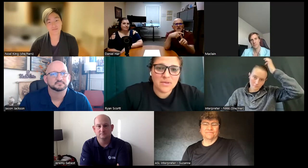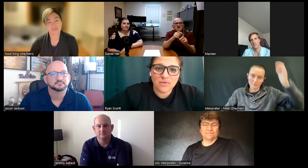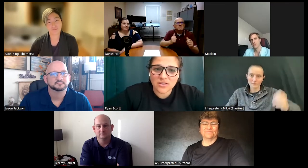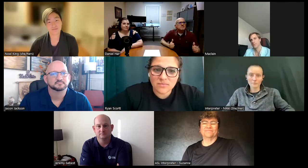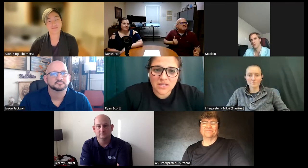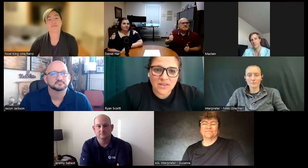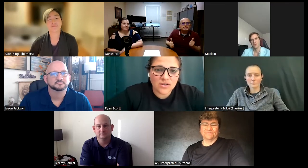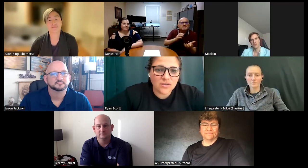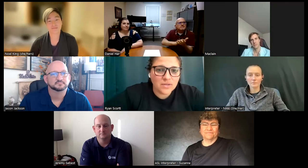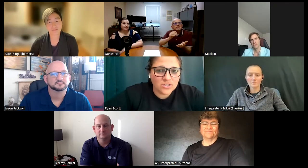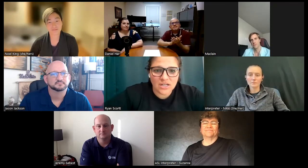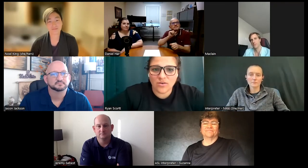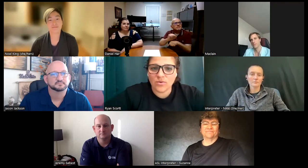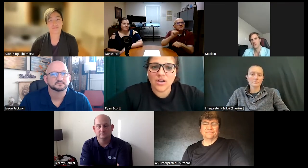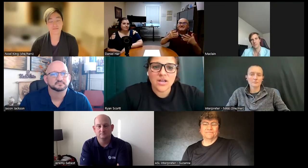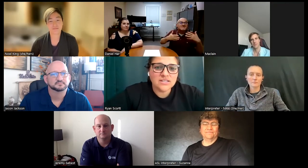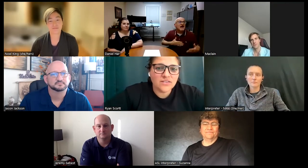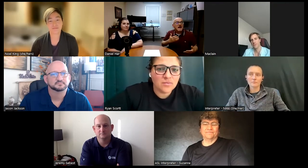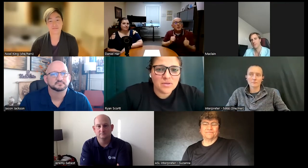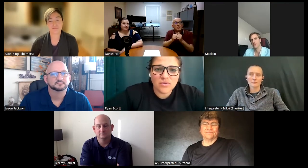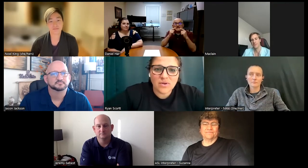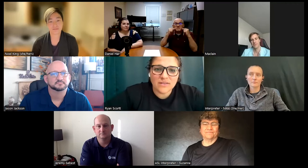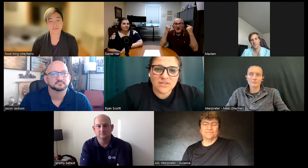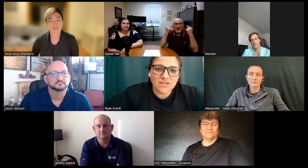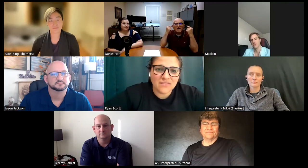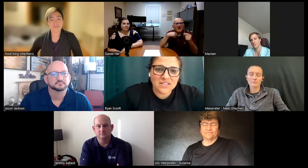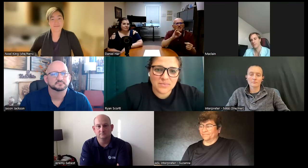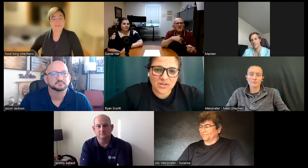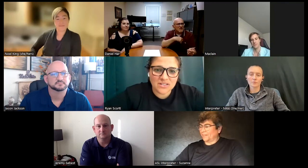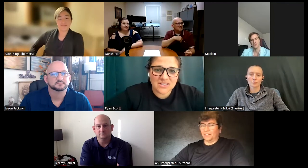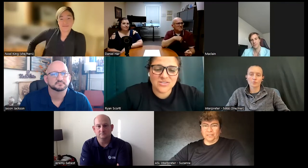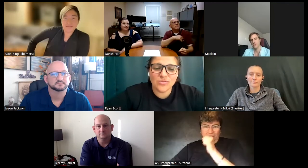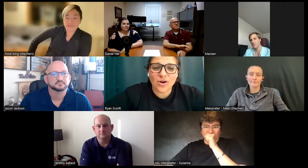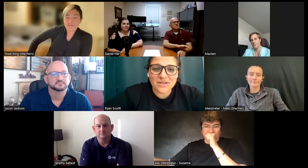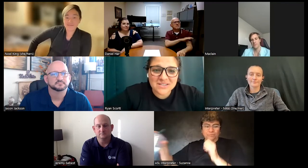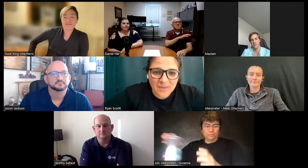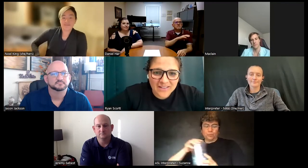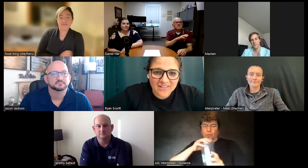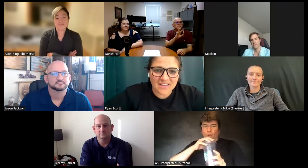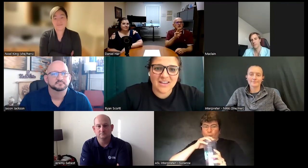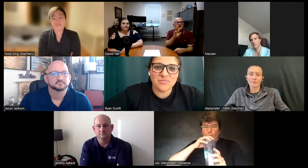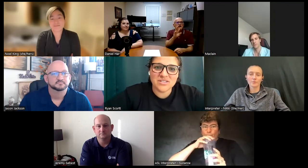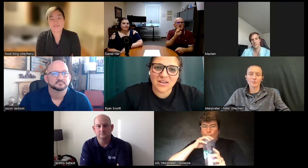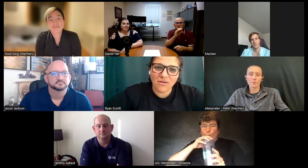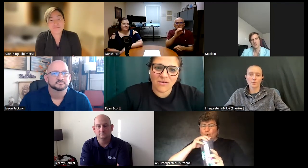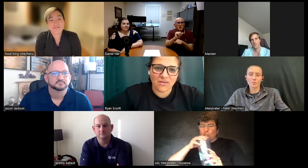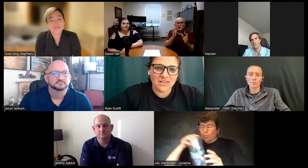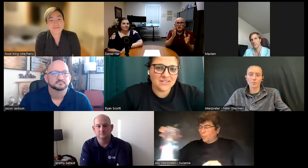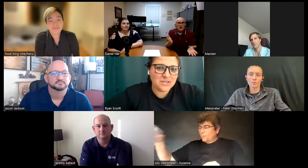that you meet that are in a wheelchair or different people who have different life experiences who are always smiling and I'm just like oh it gives me